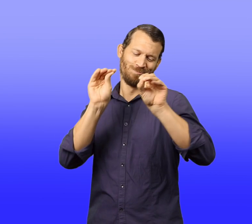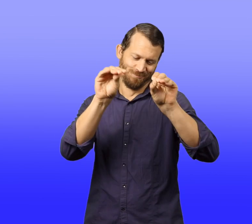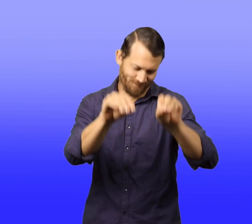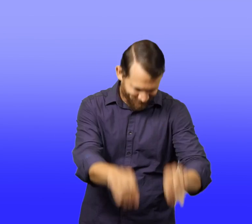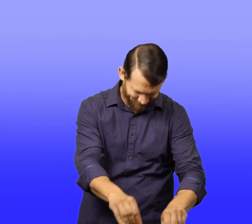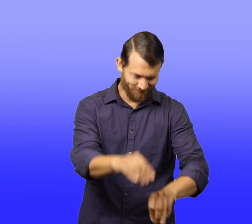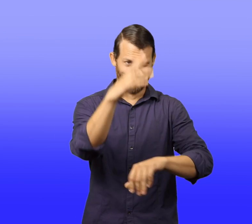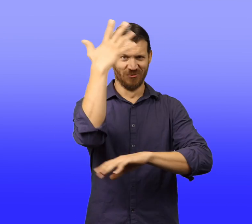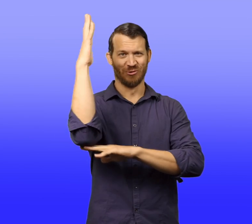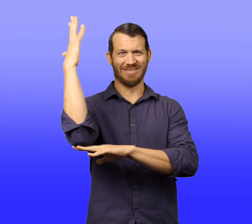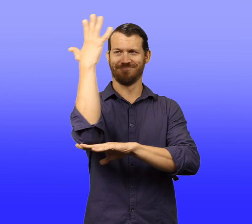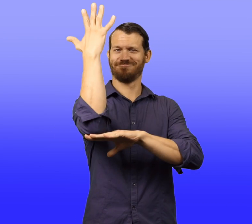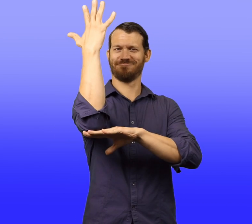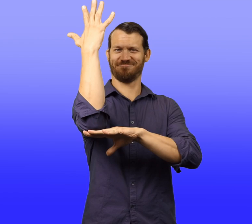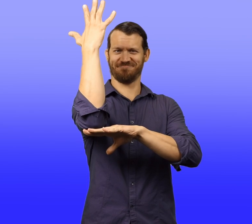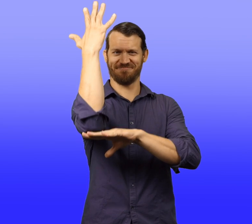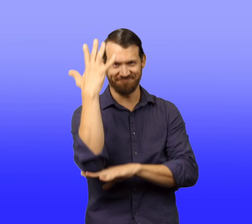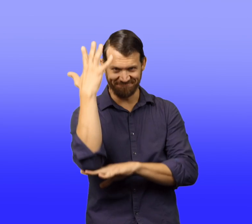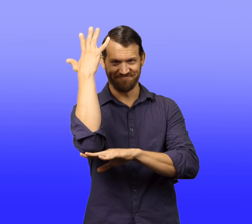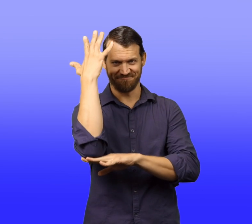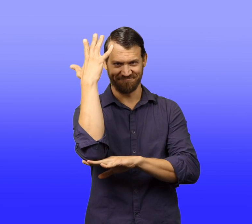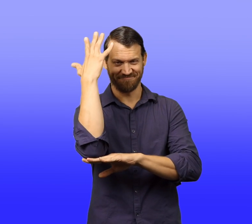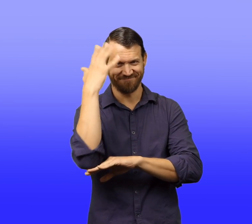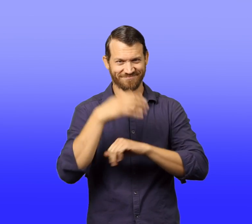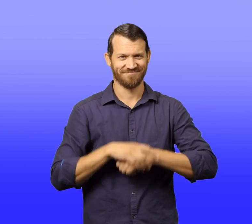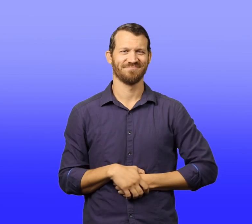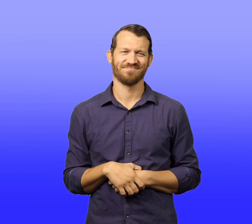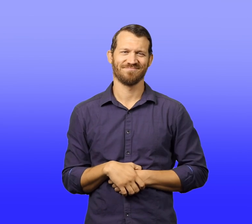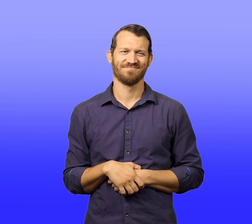When he went to bed, Walter looked out his window.